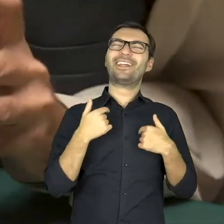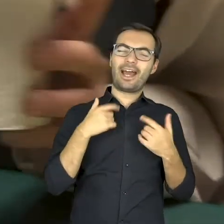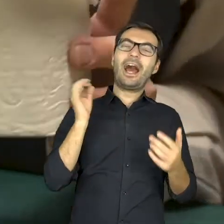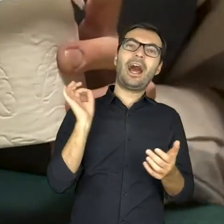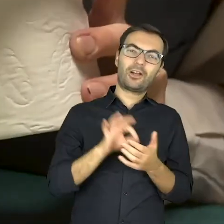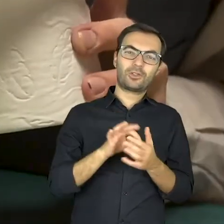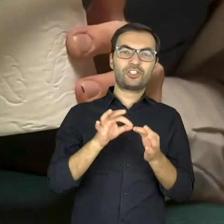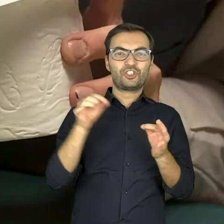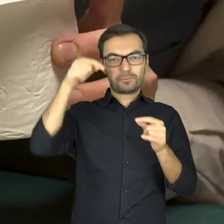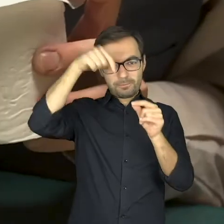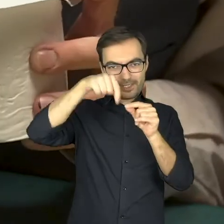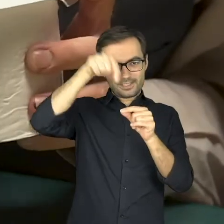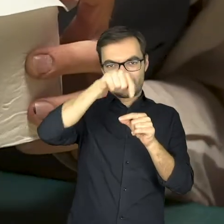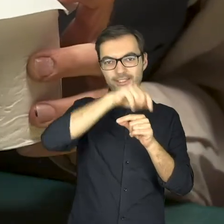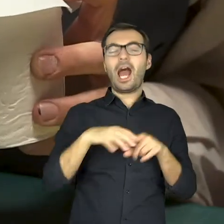I’ll use pins.